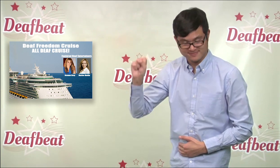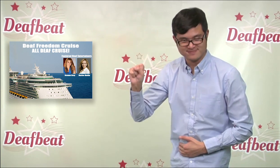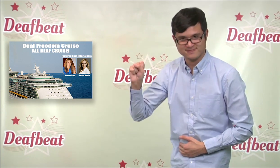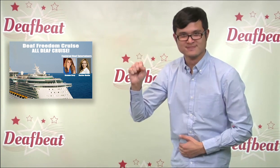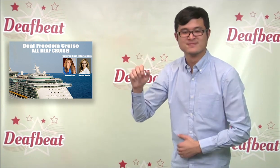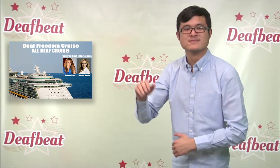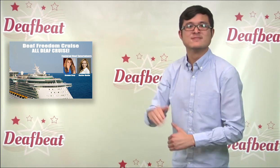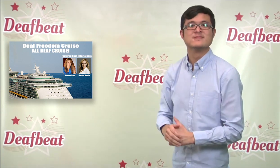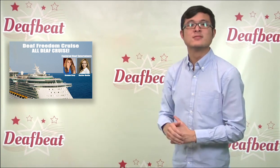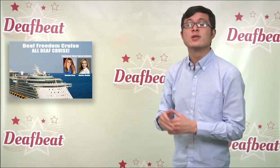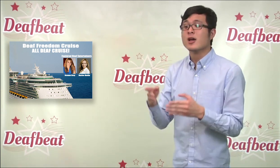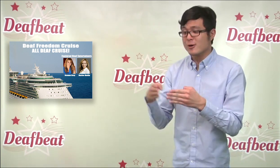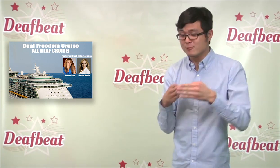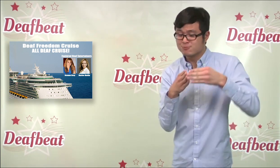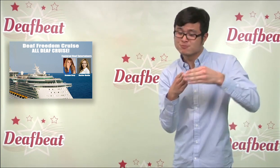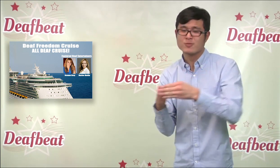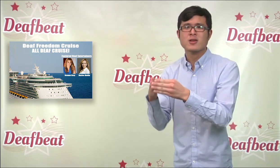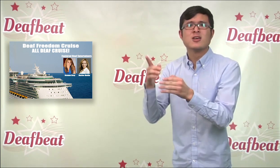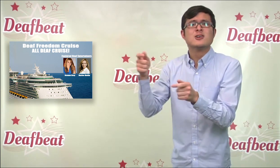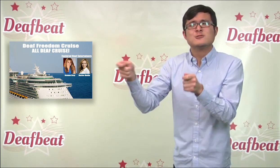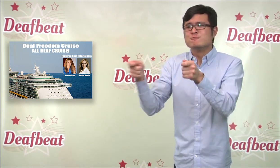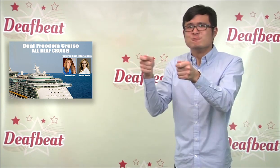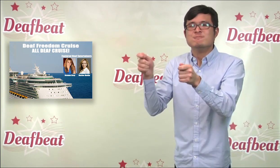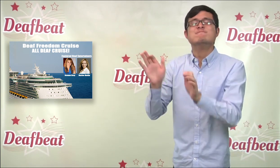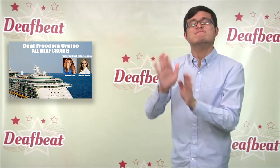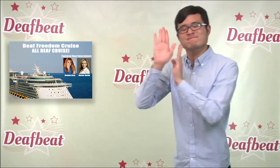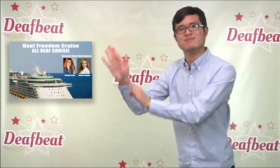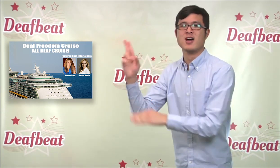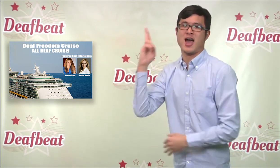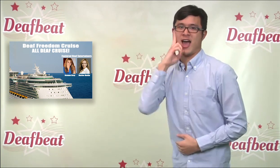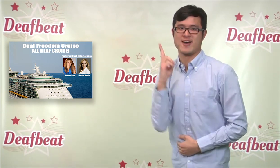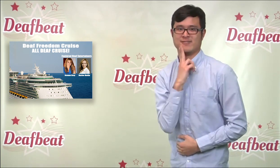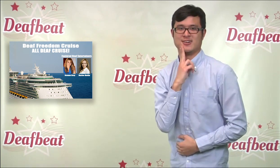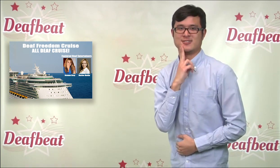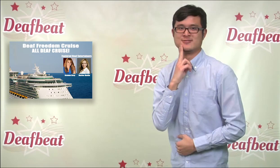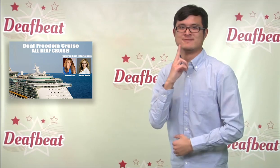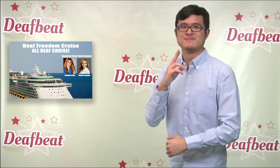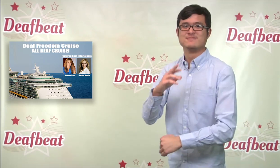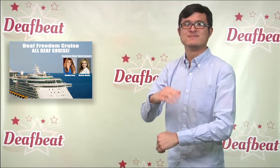by a Deaf person.